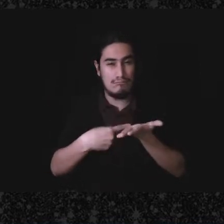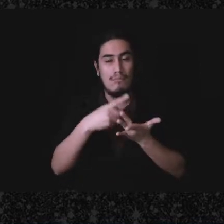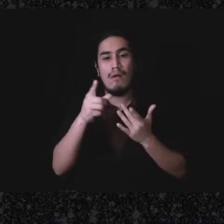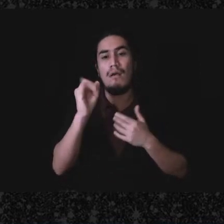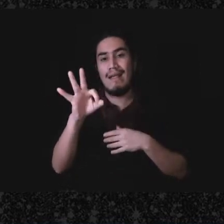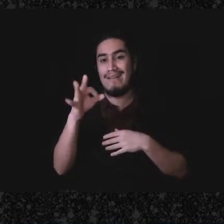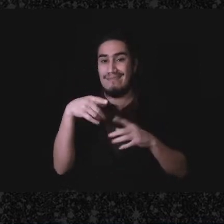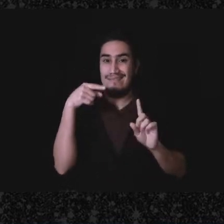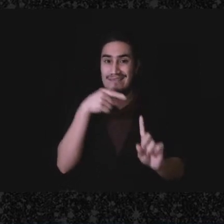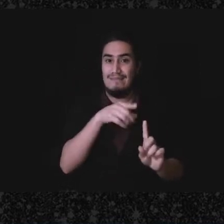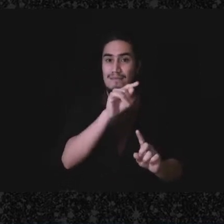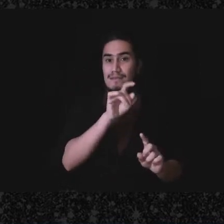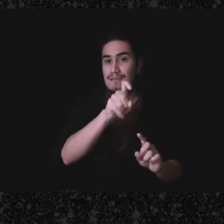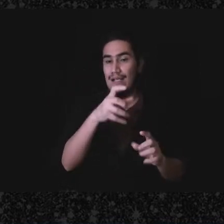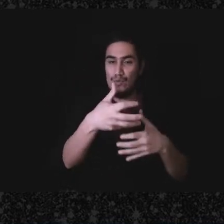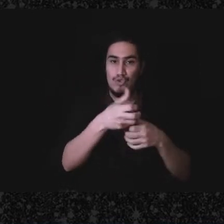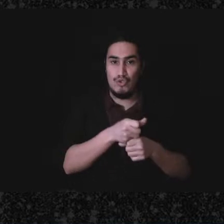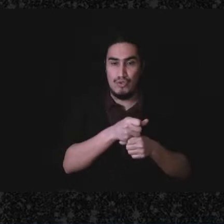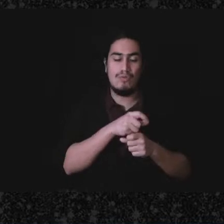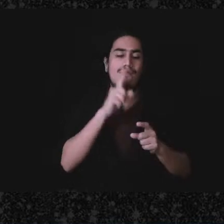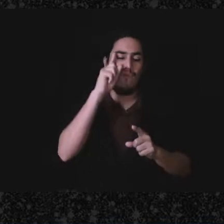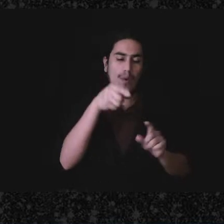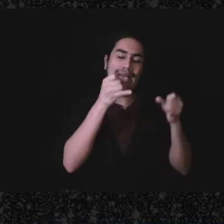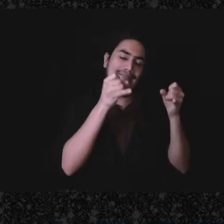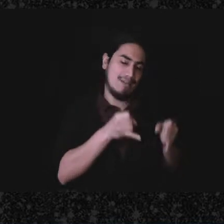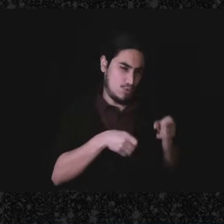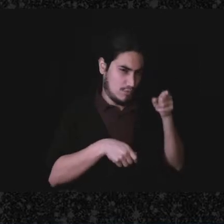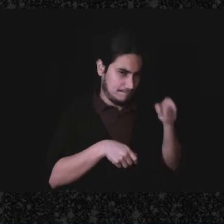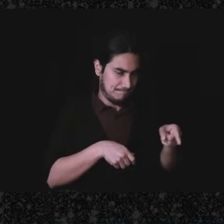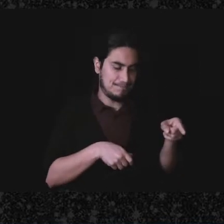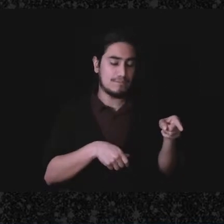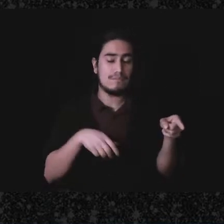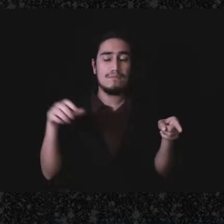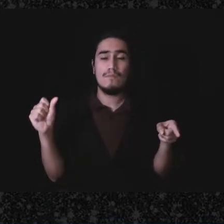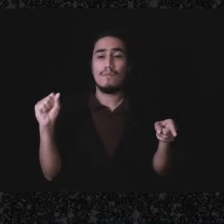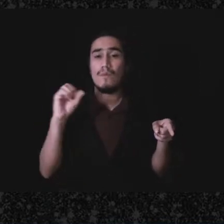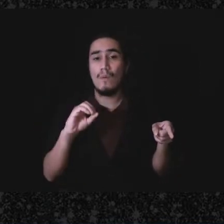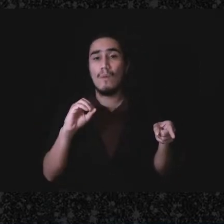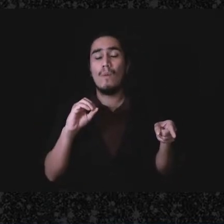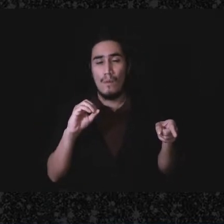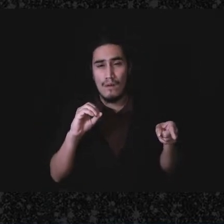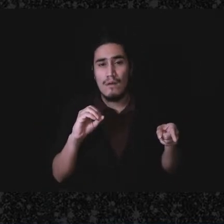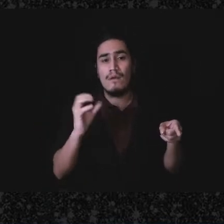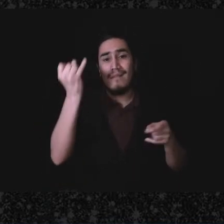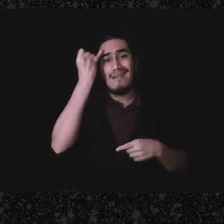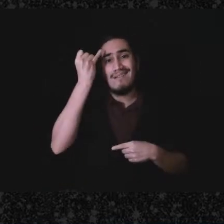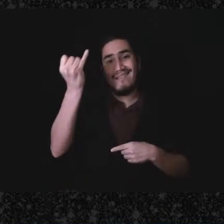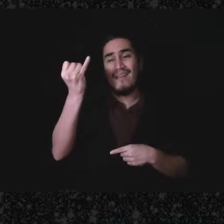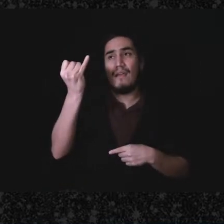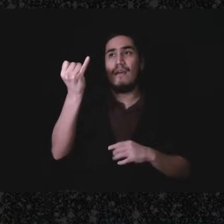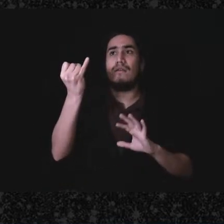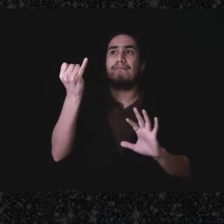tax return is about the individual tax return, the idea of how I'm gonna - the information I'm gonna